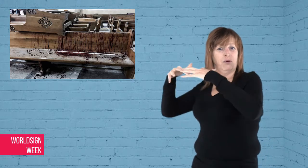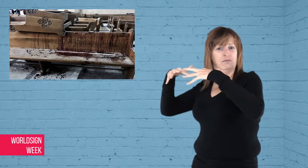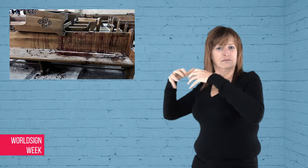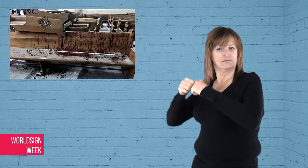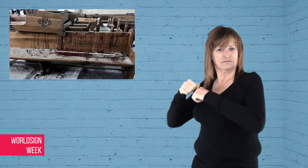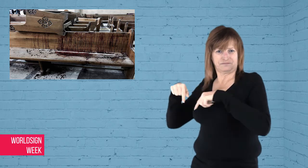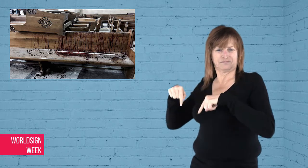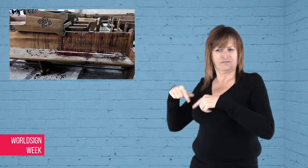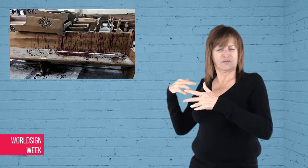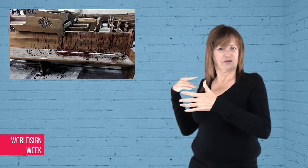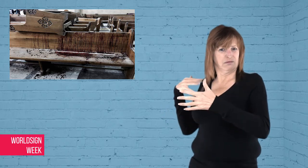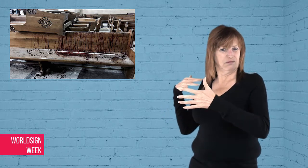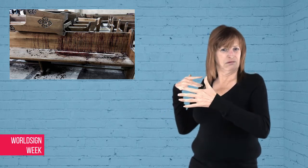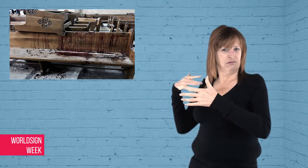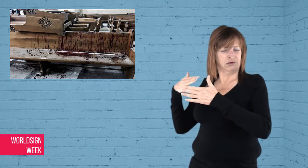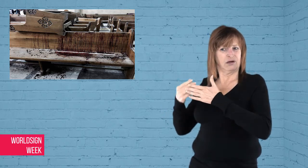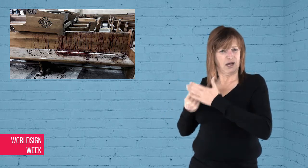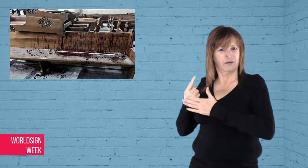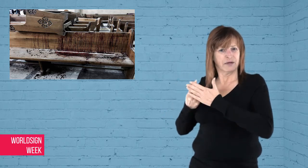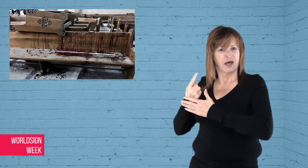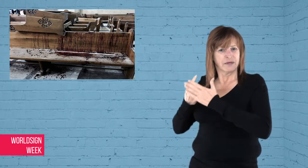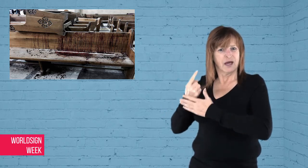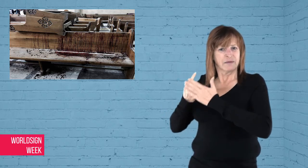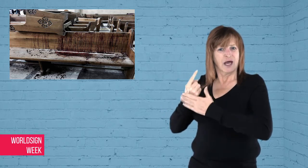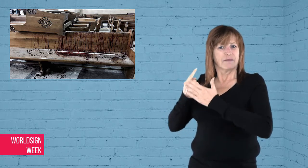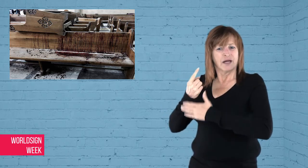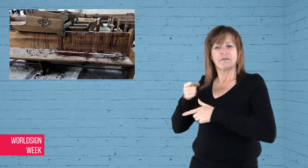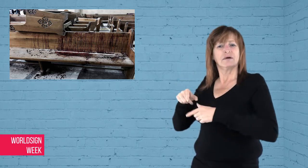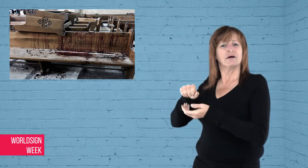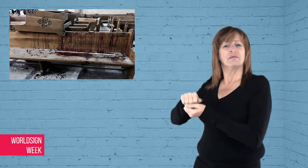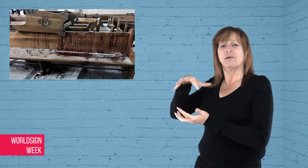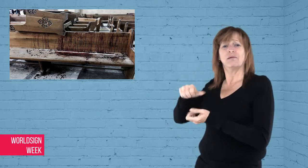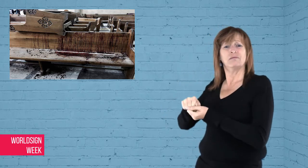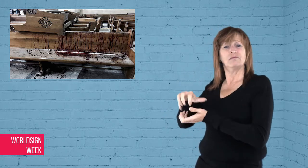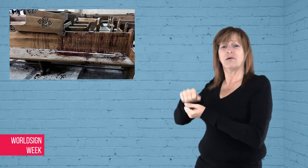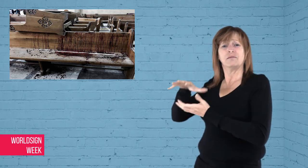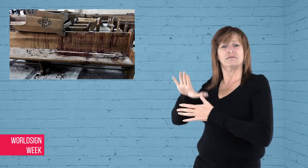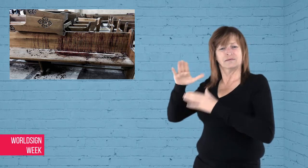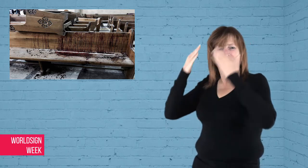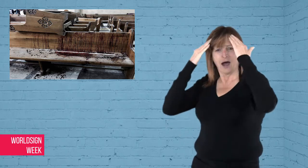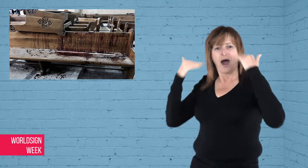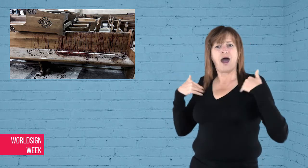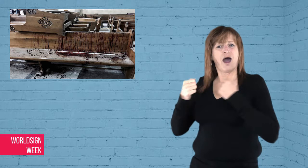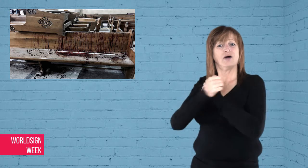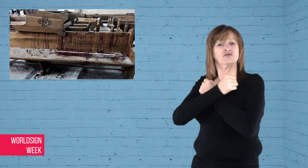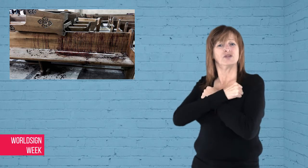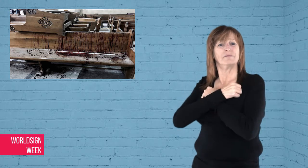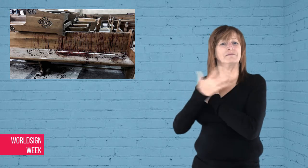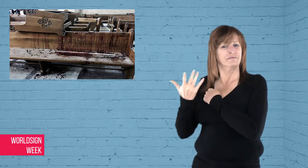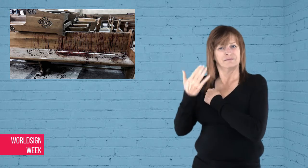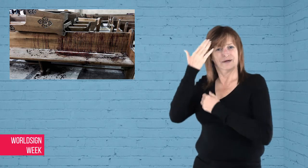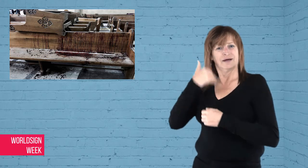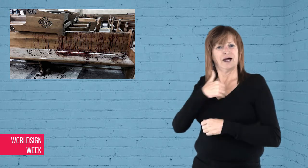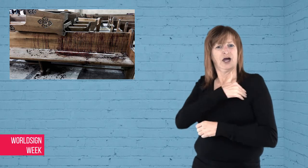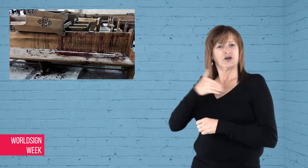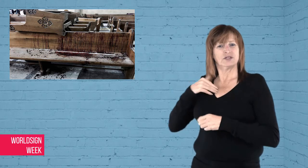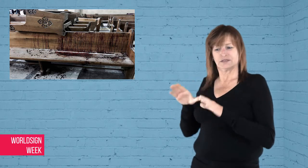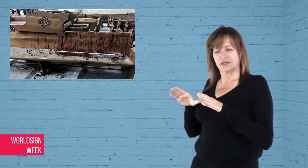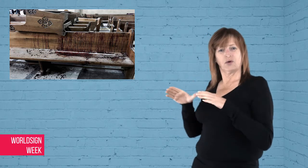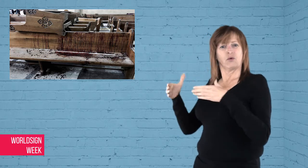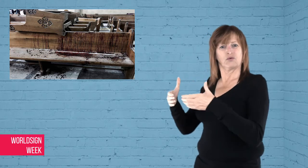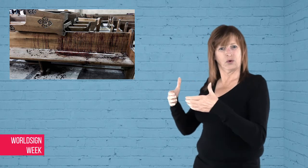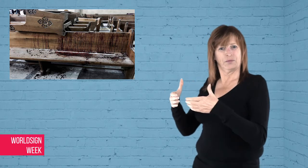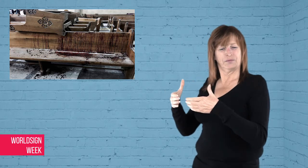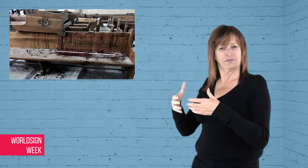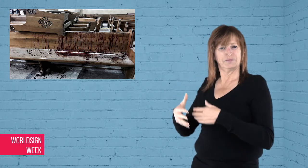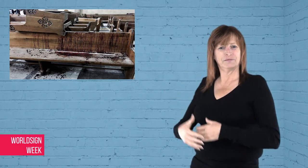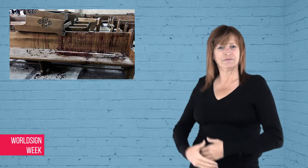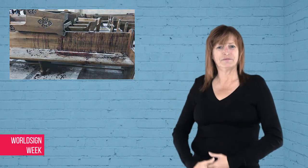of attacks on Egypt’s Christian minority group.